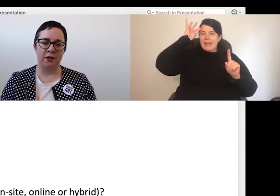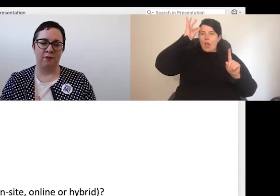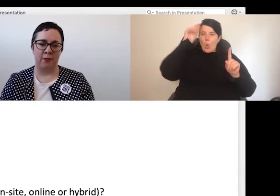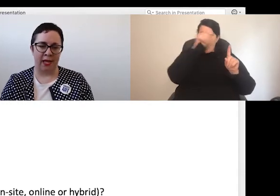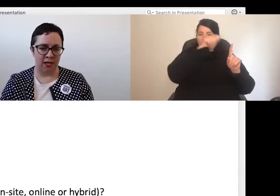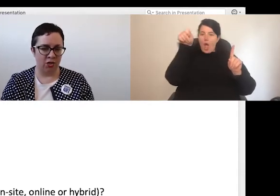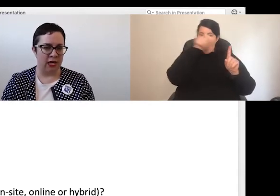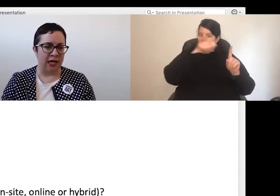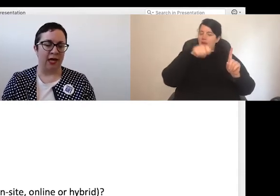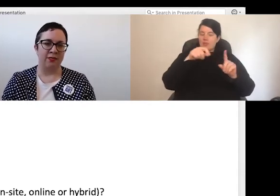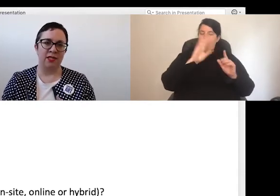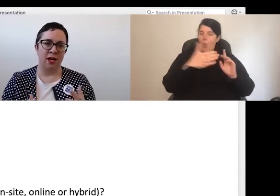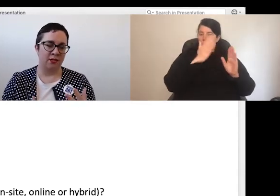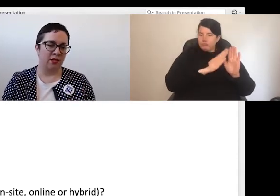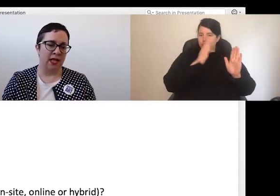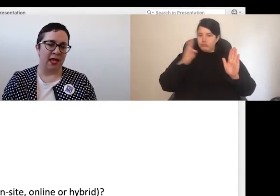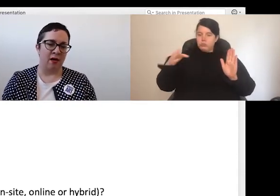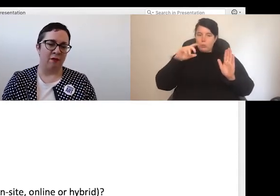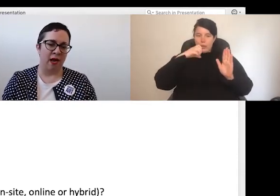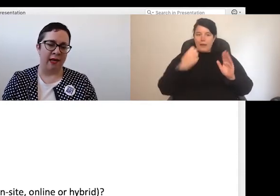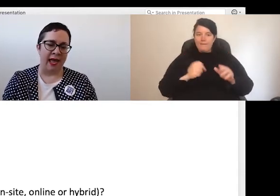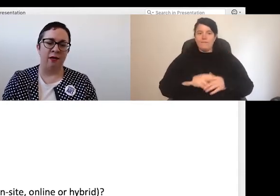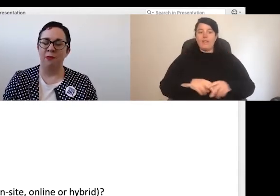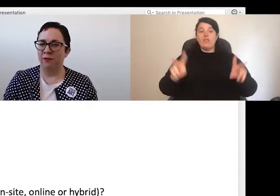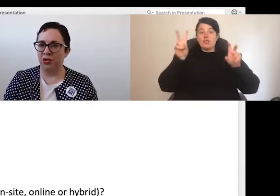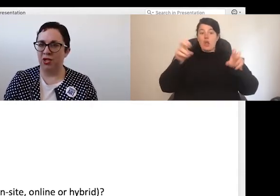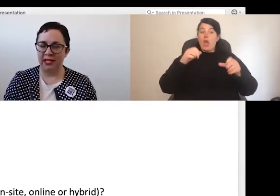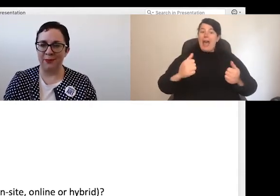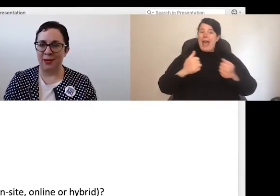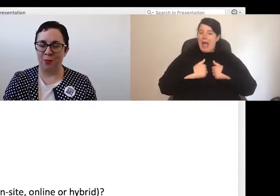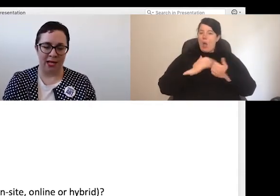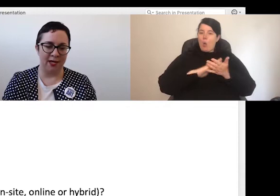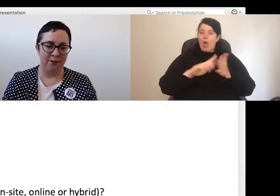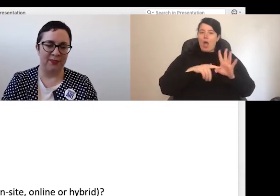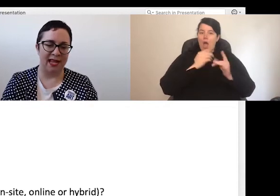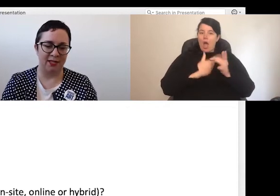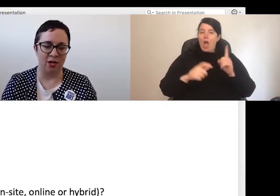every page. The title "Our Hybrid Future Tip No. 1 - Take